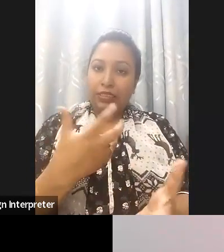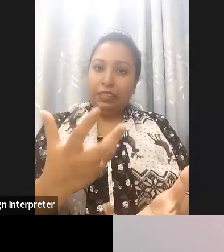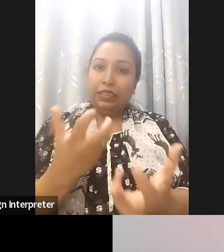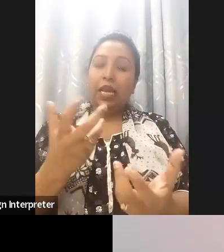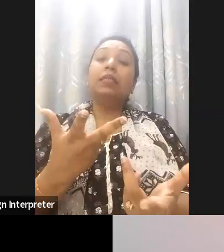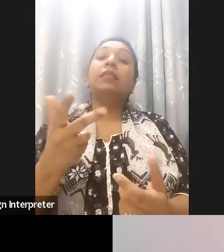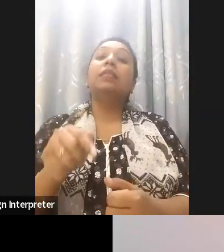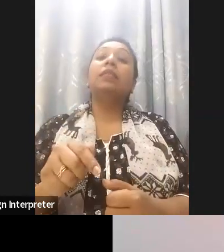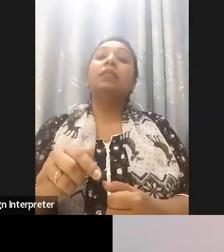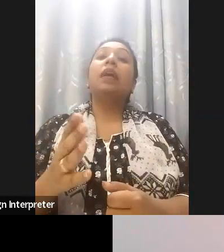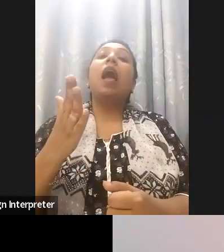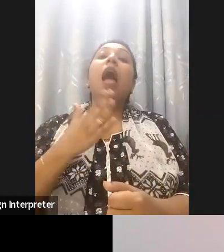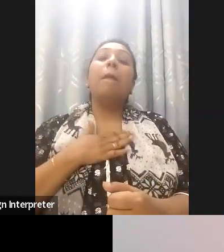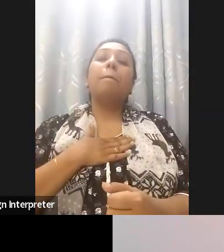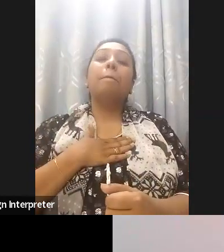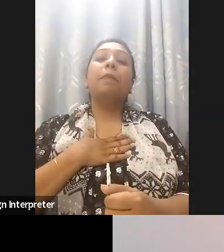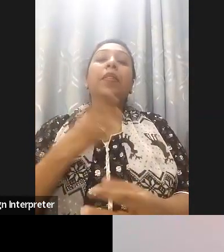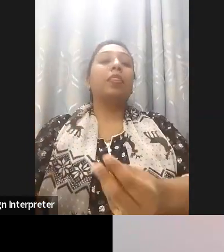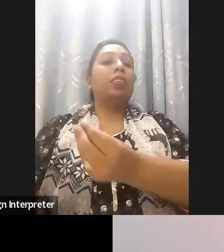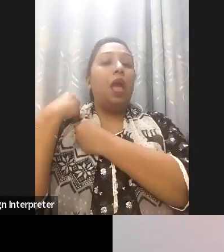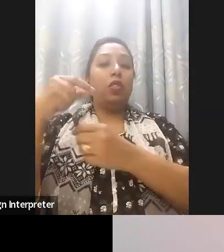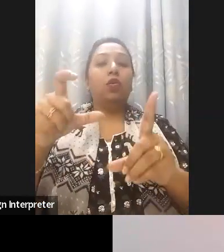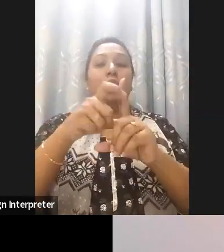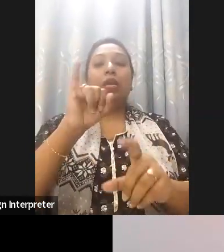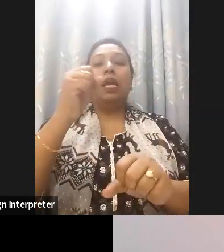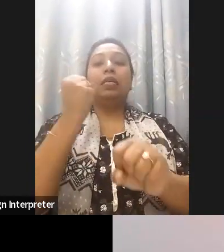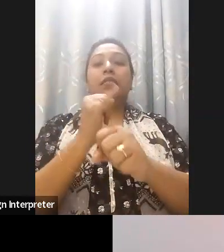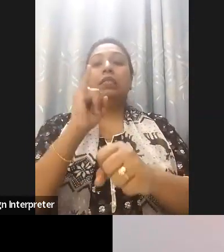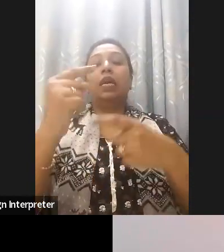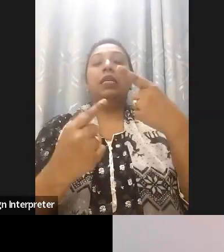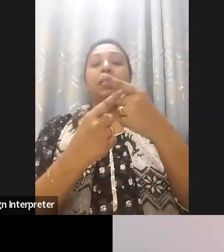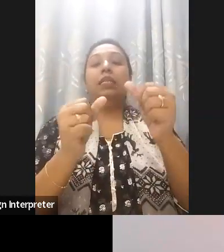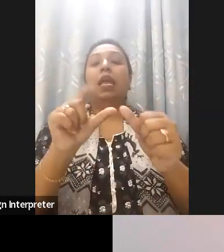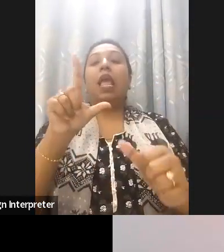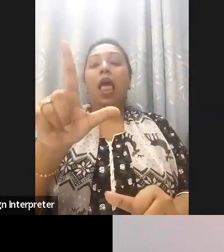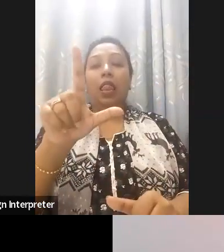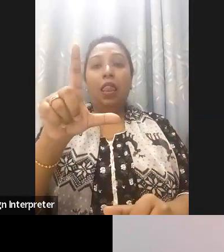for which is the Digital Accessibility Right Education Academy. It's an academy that was